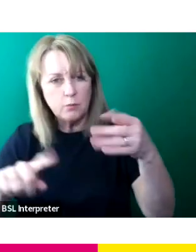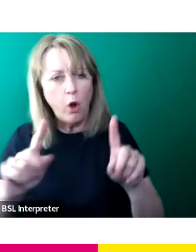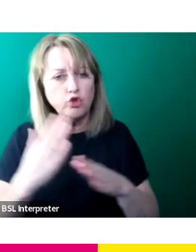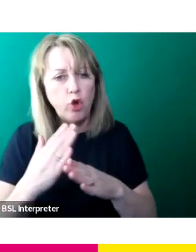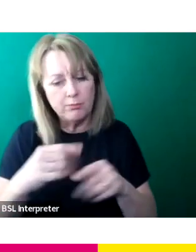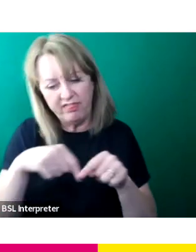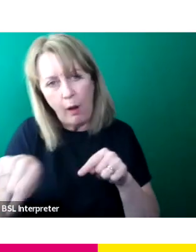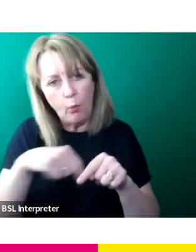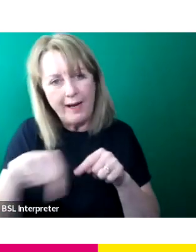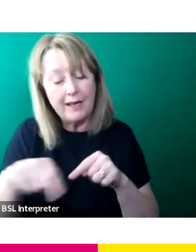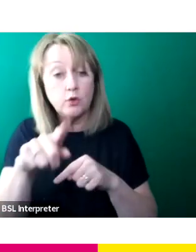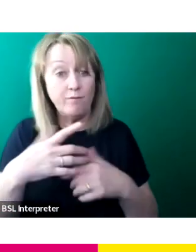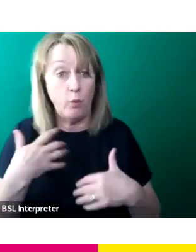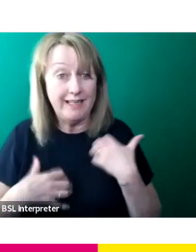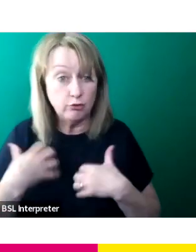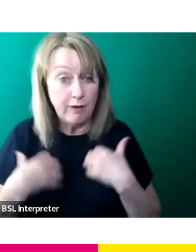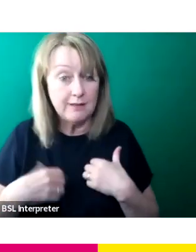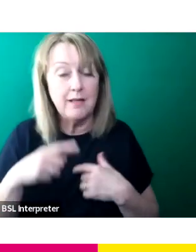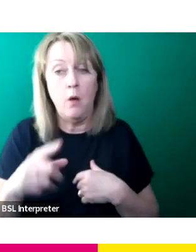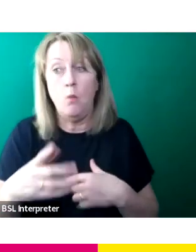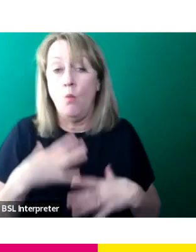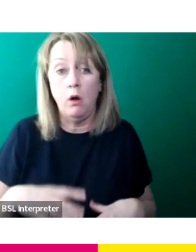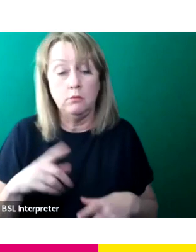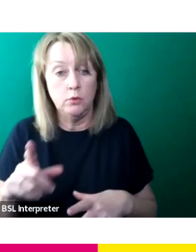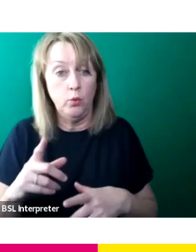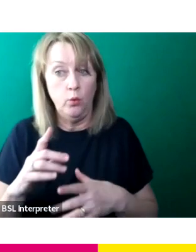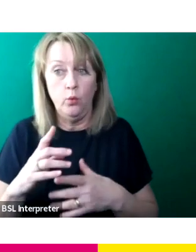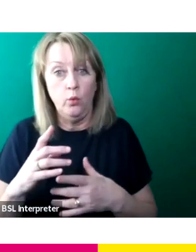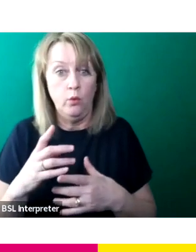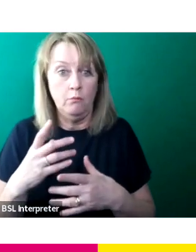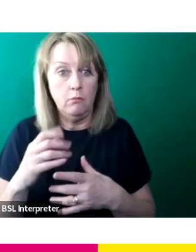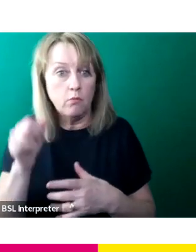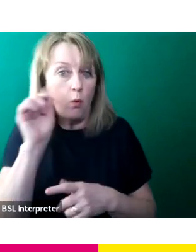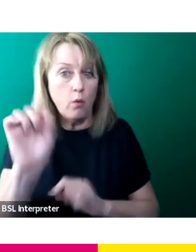And if you're interested and you want to stay in the loop of all of our jobs, like I said,